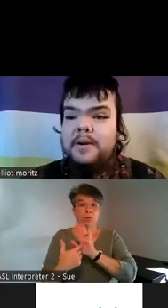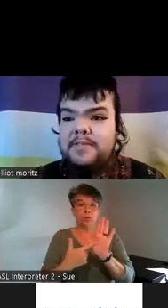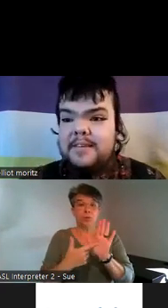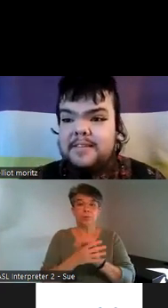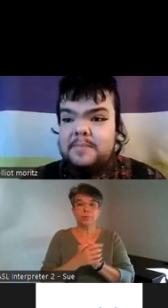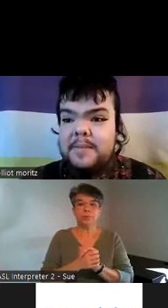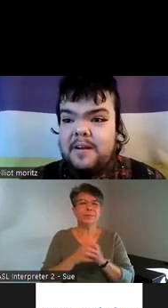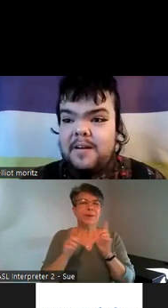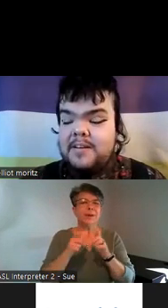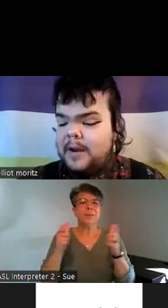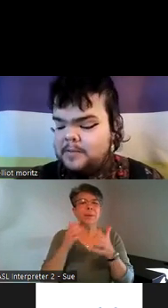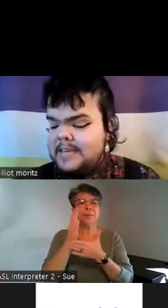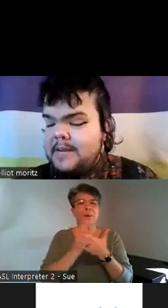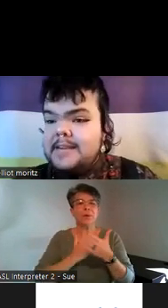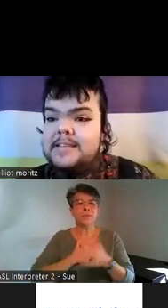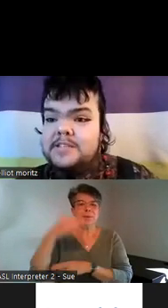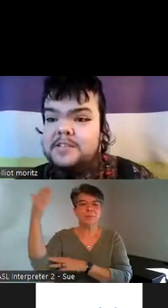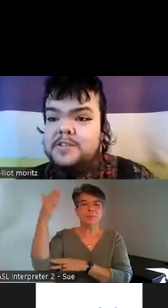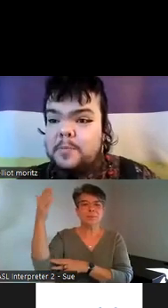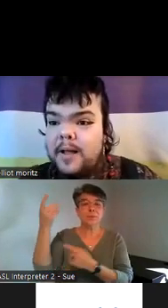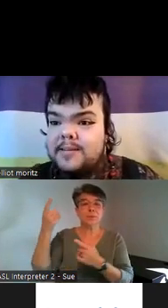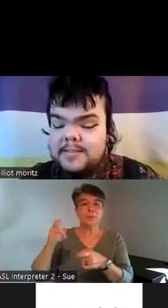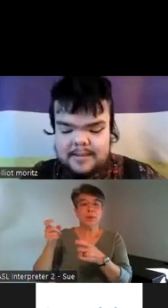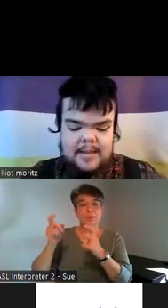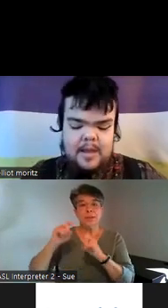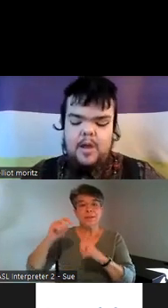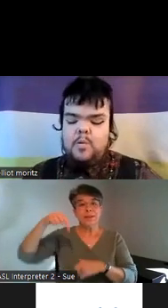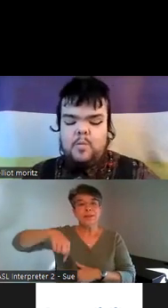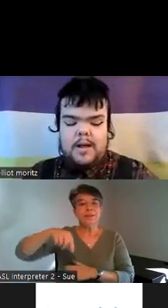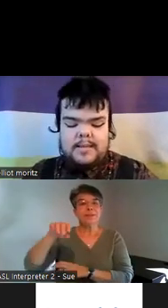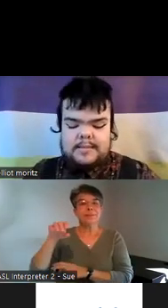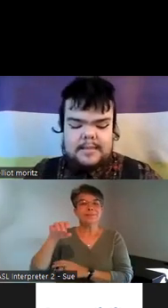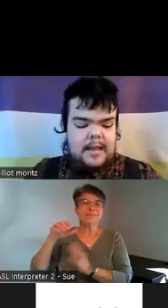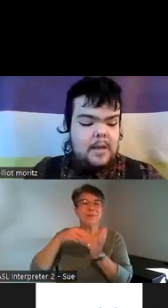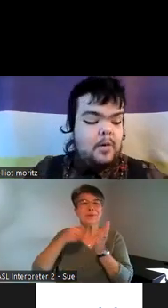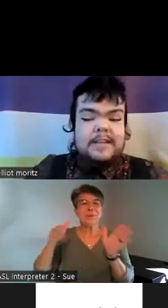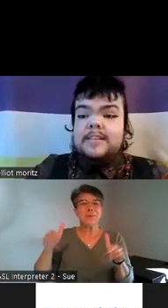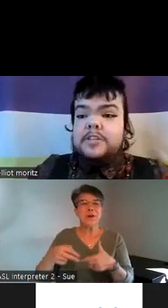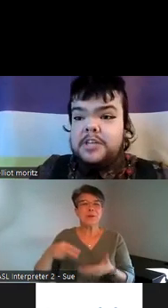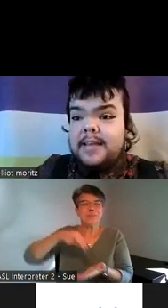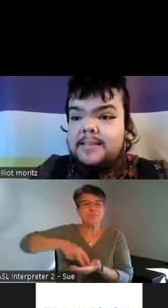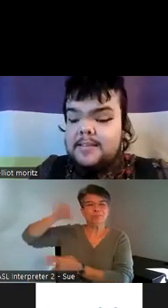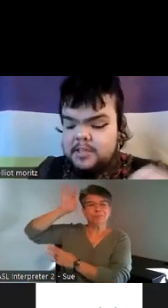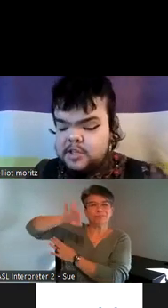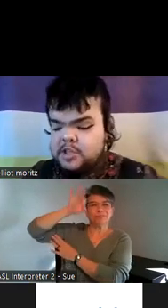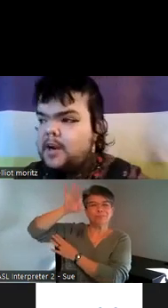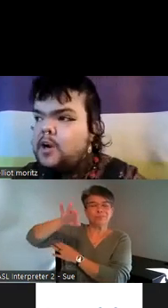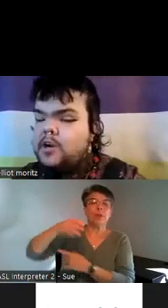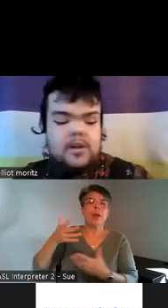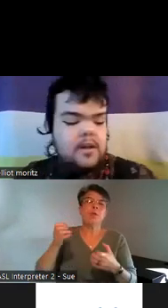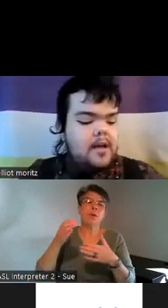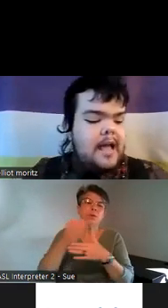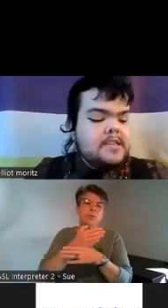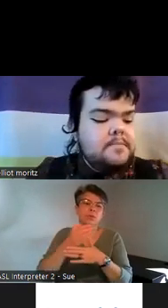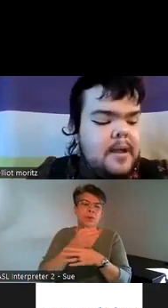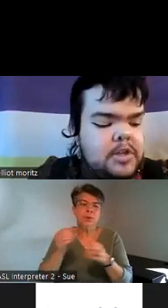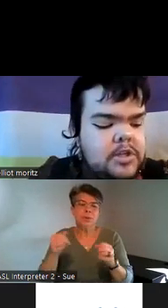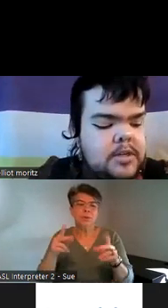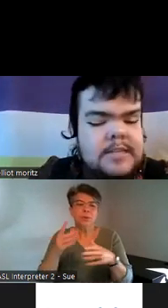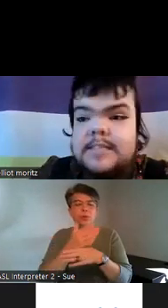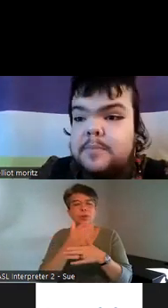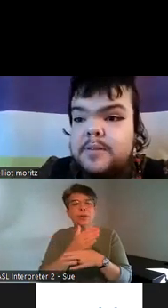part of the my talk when I was given this soap box was I wanted the chance to share as much disabled